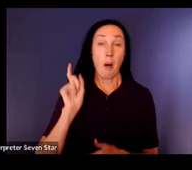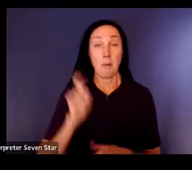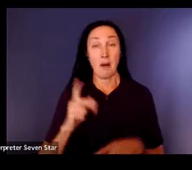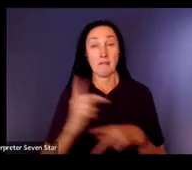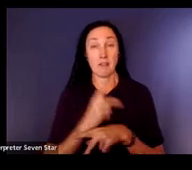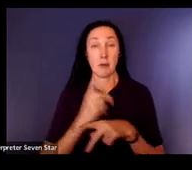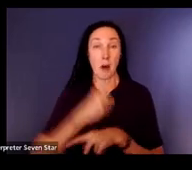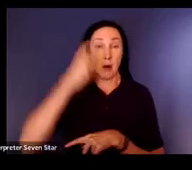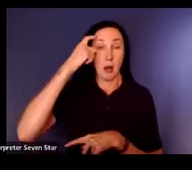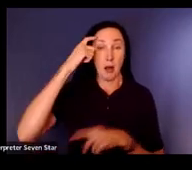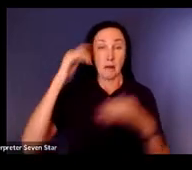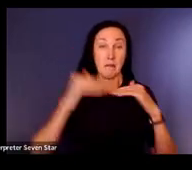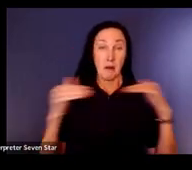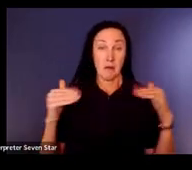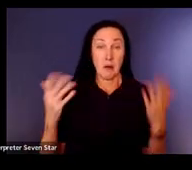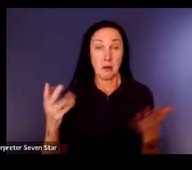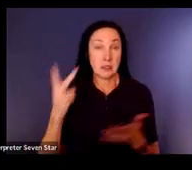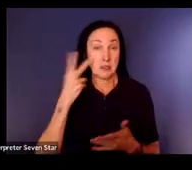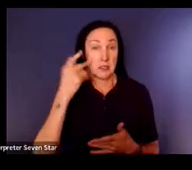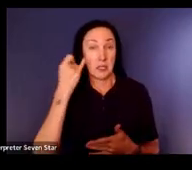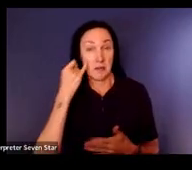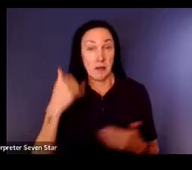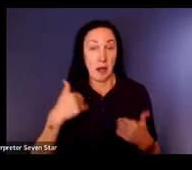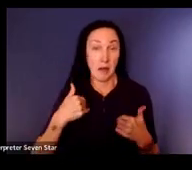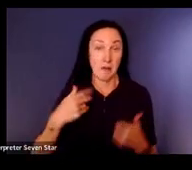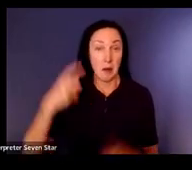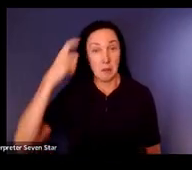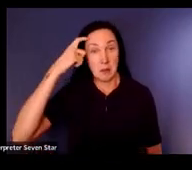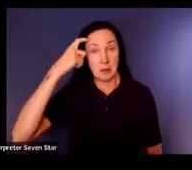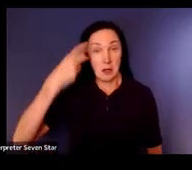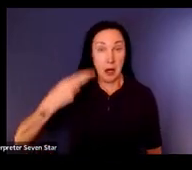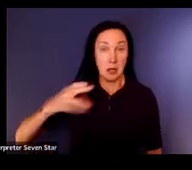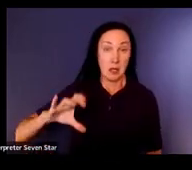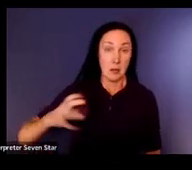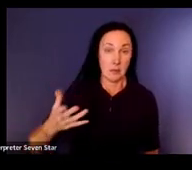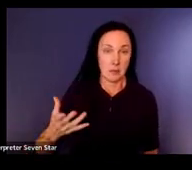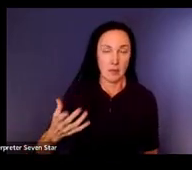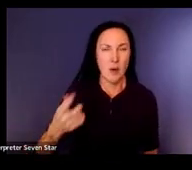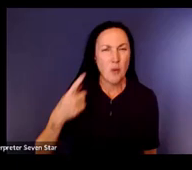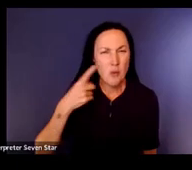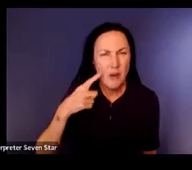think that they have a mental handicap when yes, you'd have a mental handicap